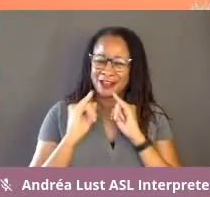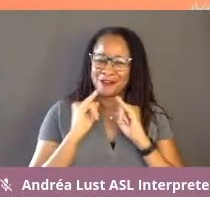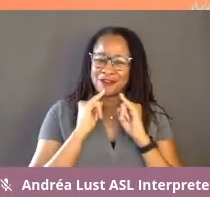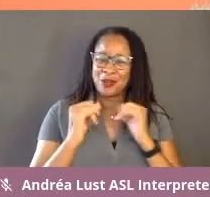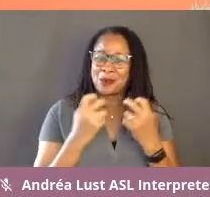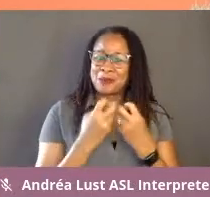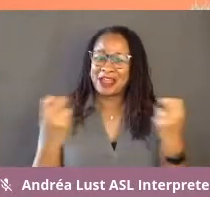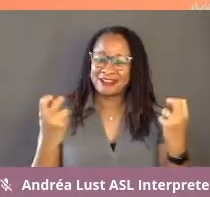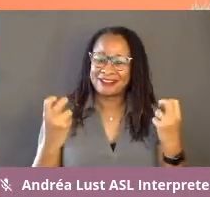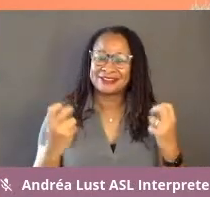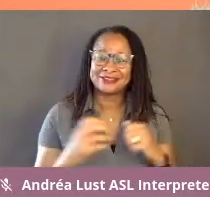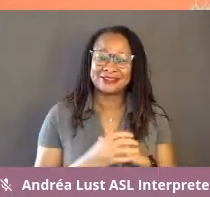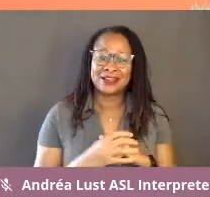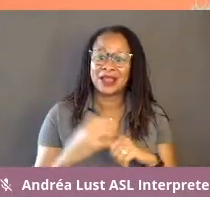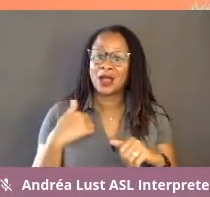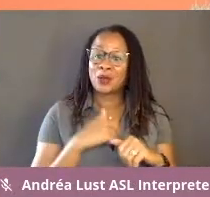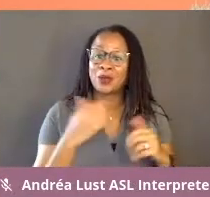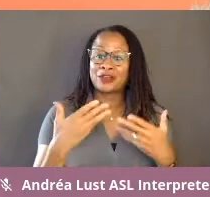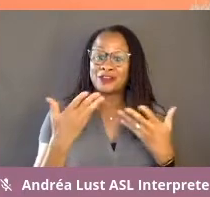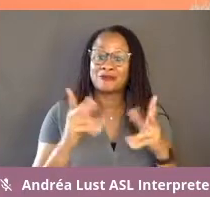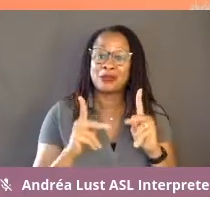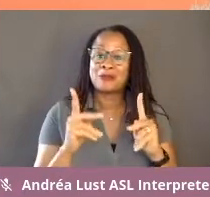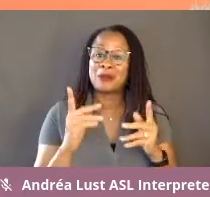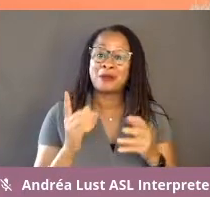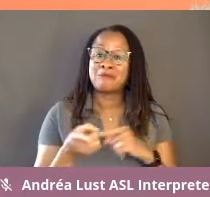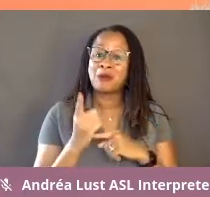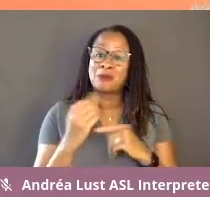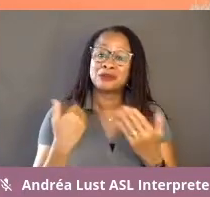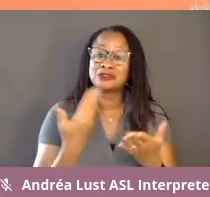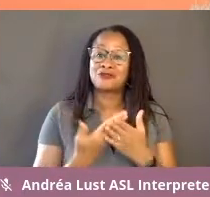and we'll give people a moment to arrive before we get started.